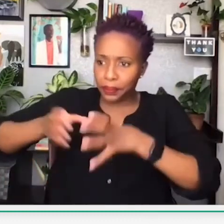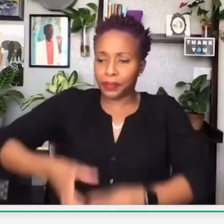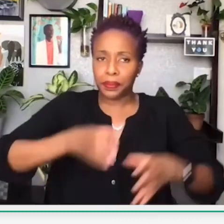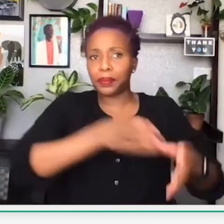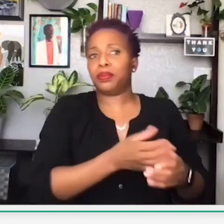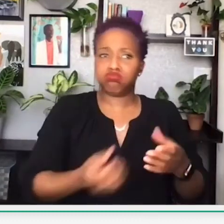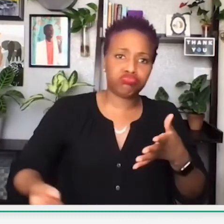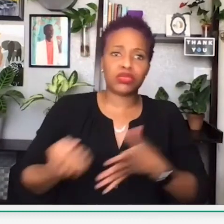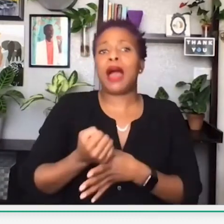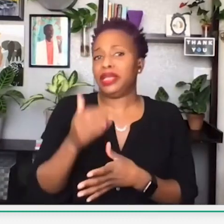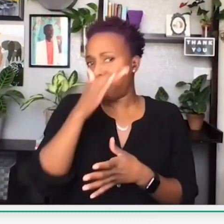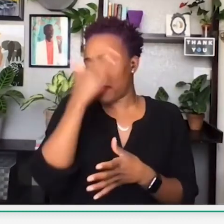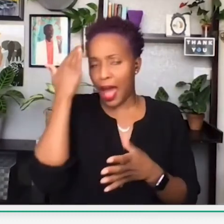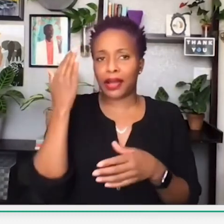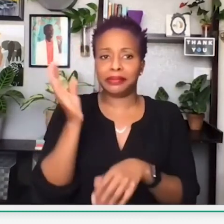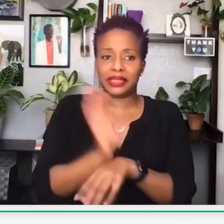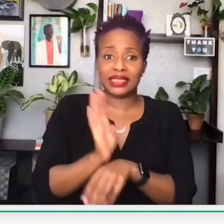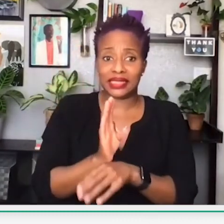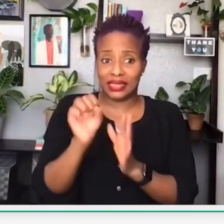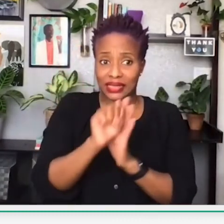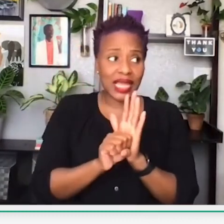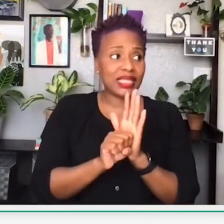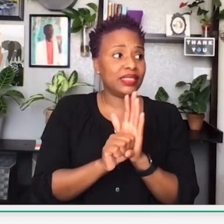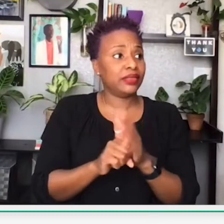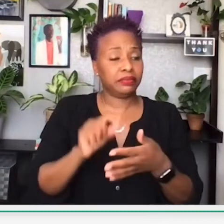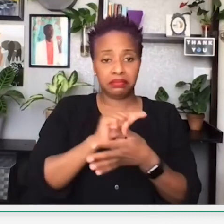States with the highest concentrations of black-owned businesses